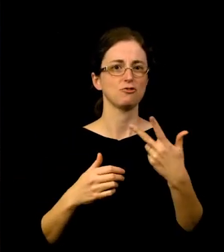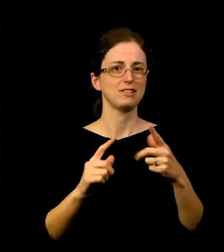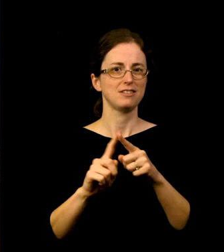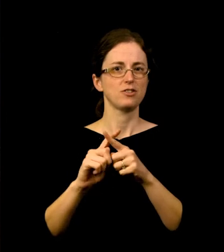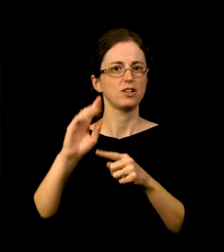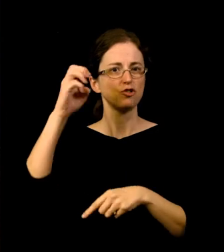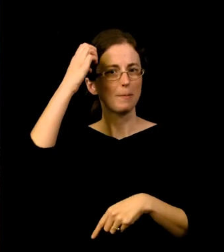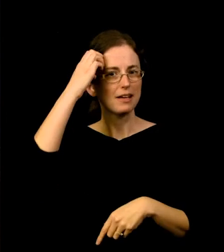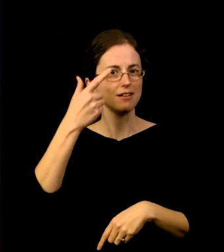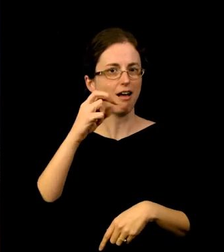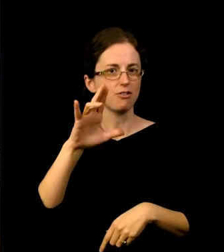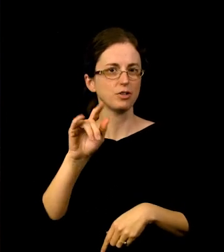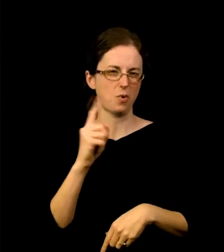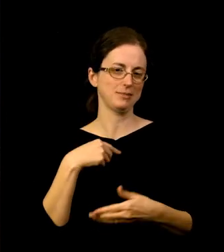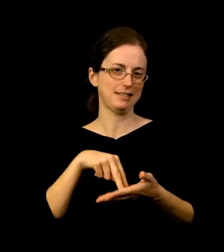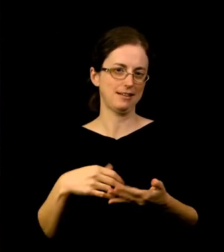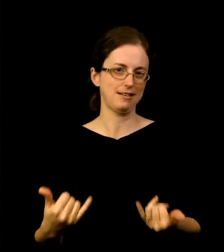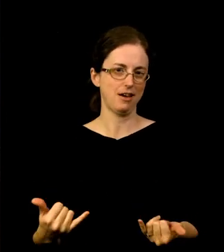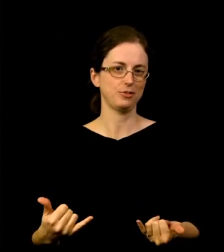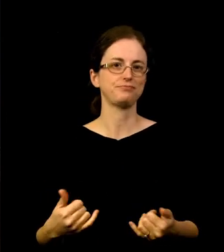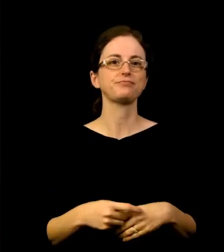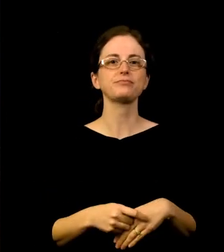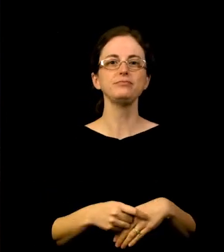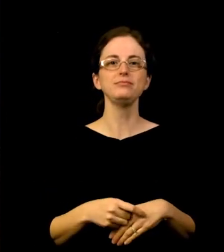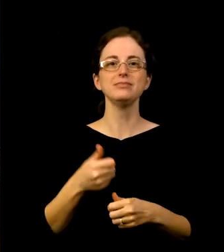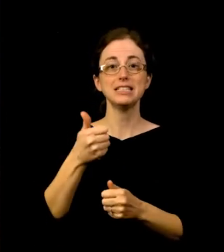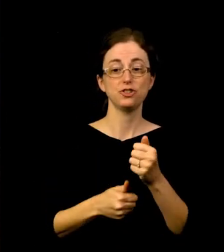The dividing curtains of each section will obscure and reveal the dancers,